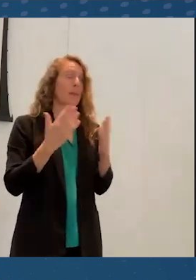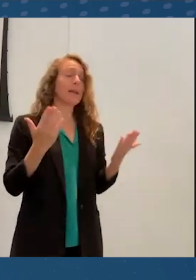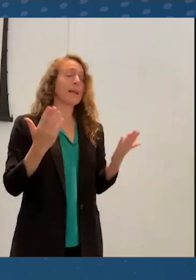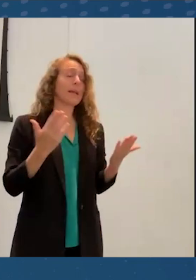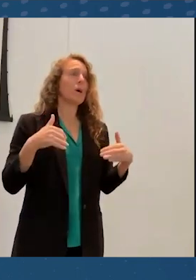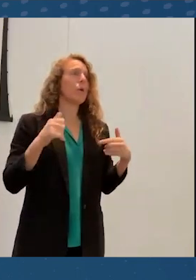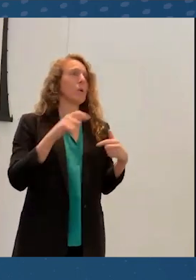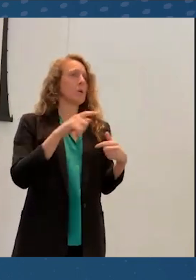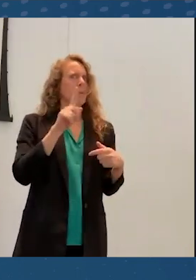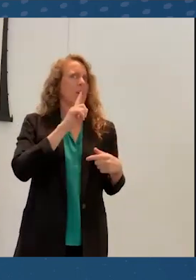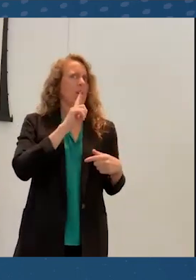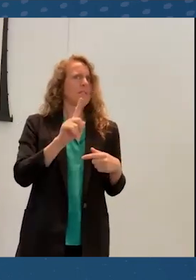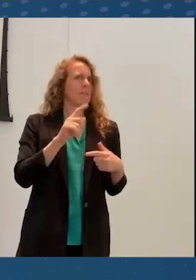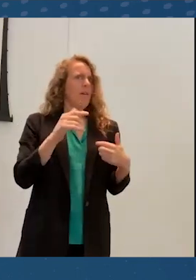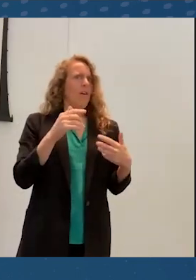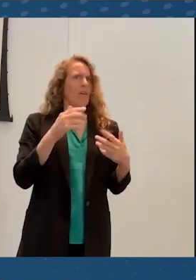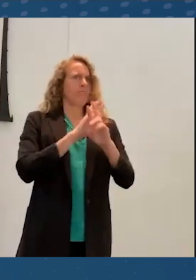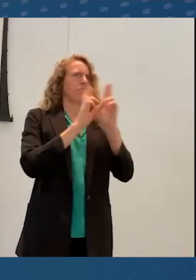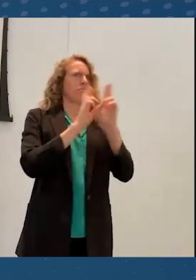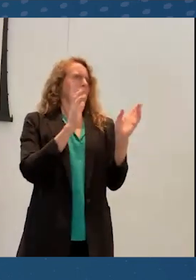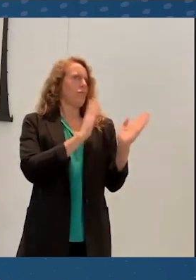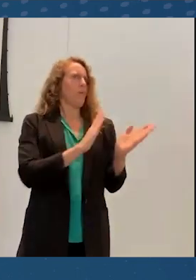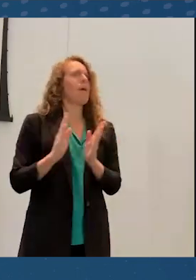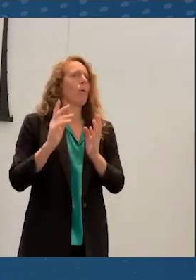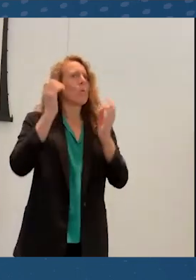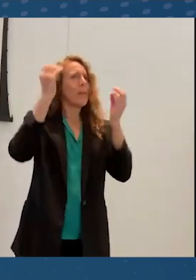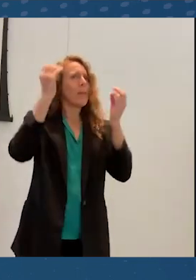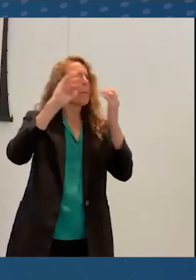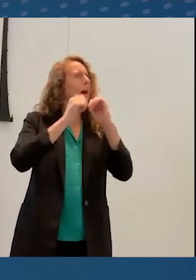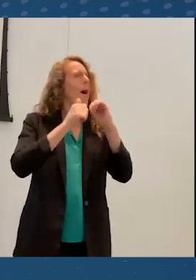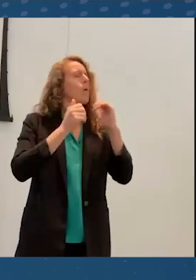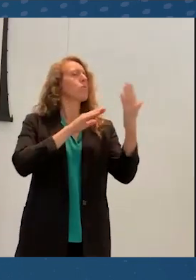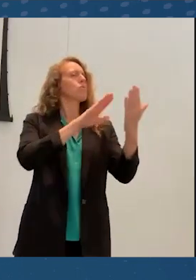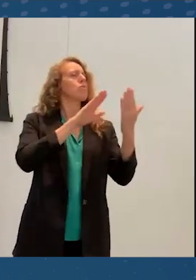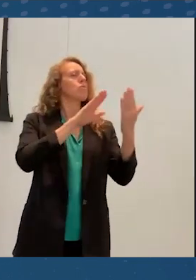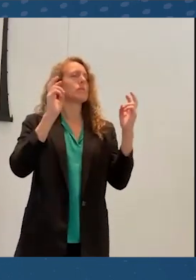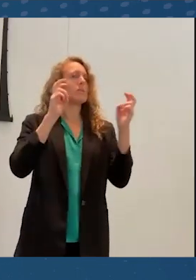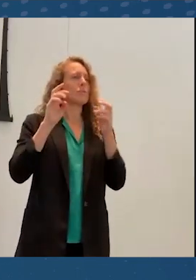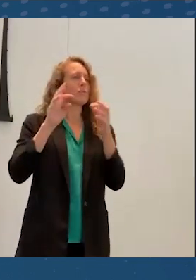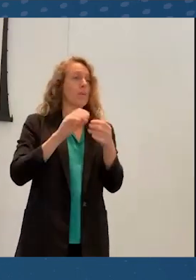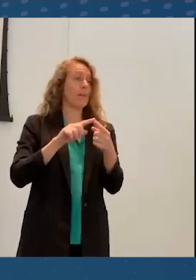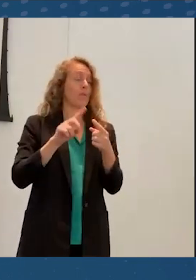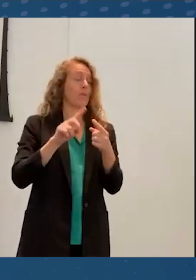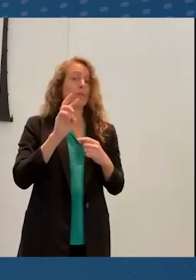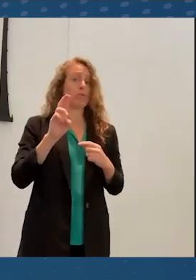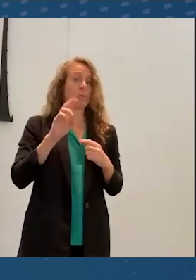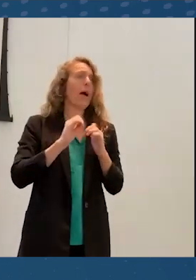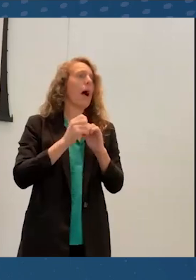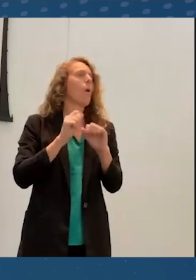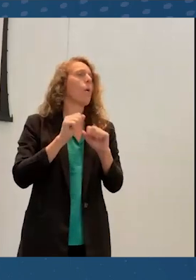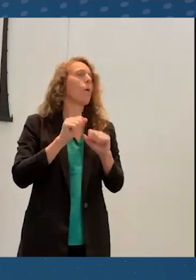to think about how addressing issues in virtual reality can enrich everyone's experience,